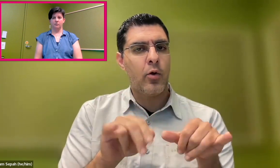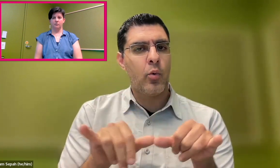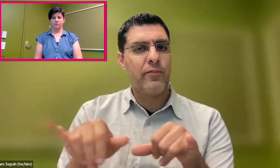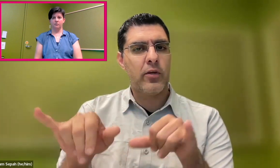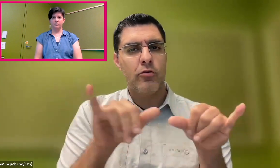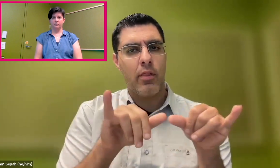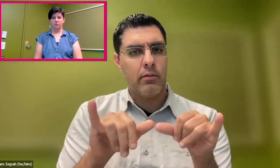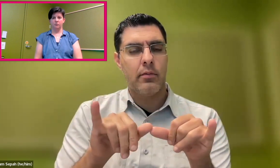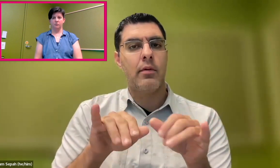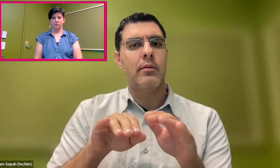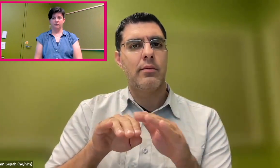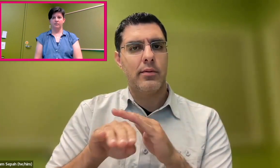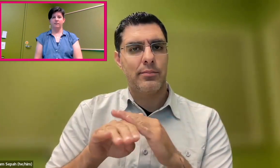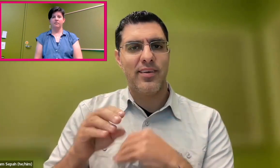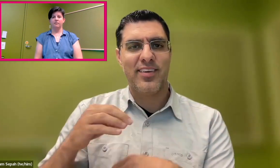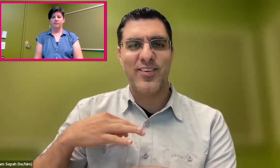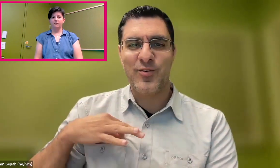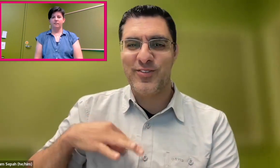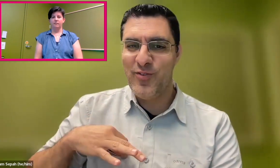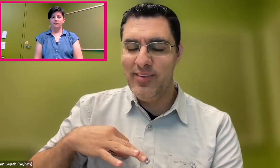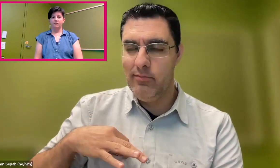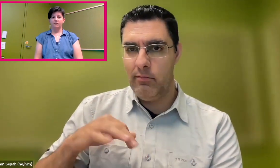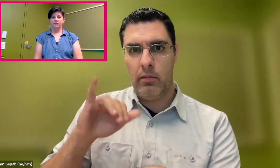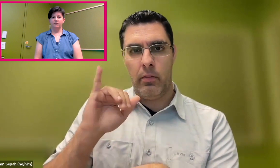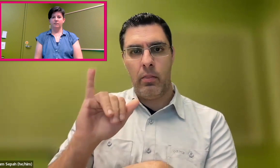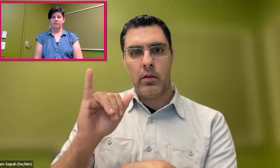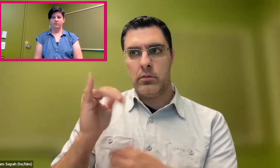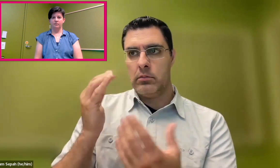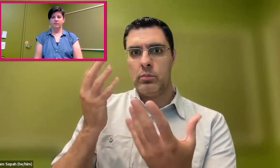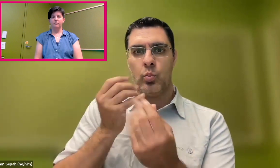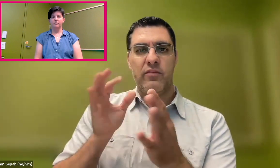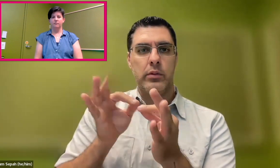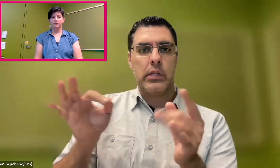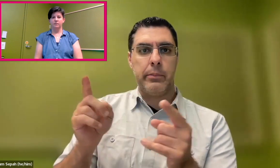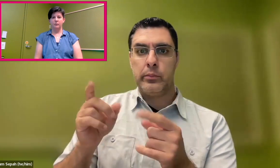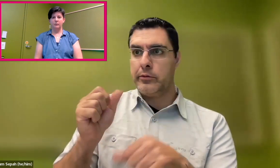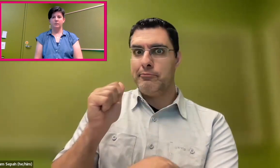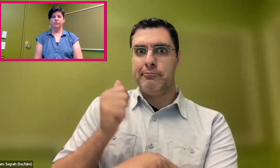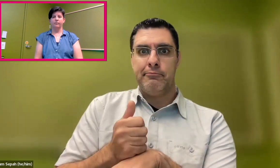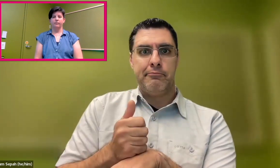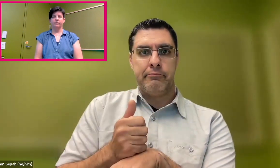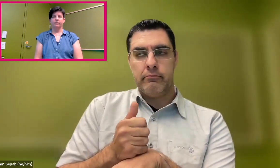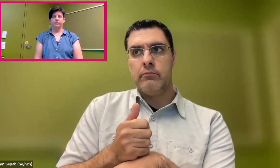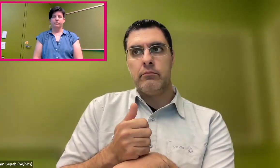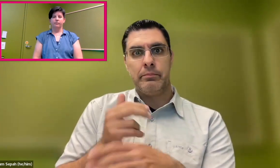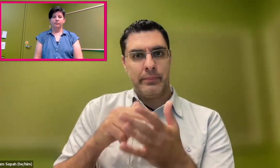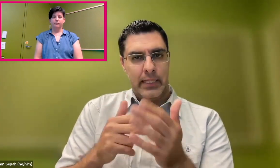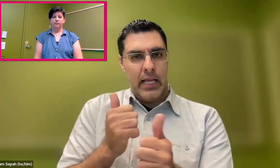and make it universally accessible and useful. I think that's such a beautiful mission and a great goal